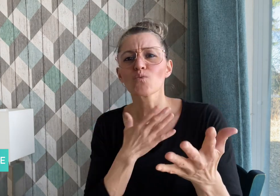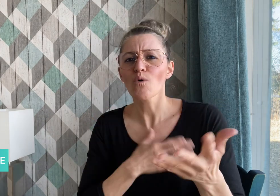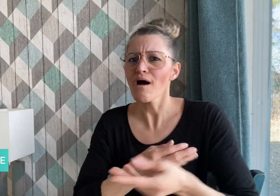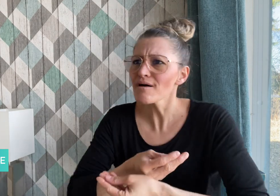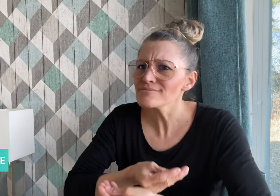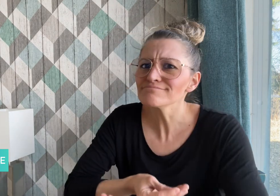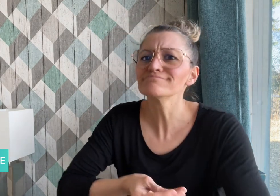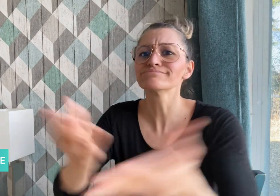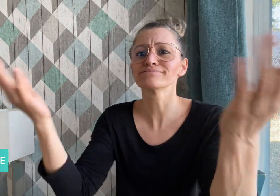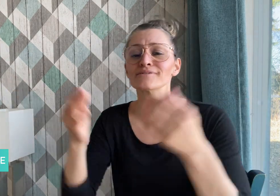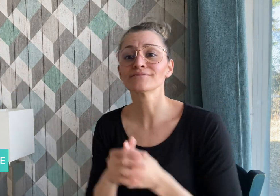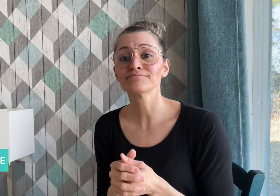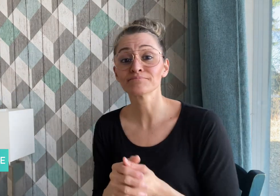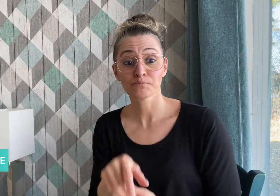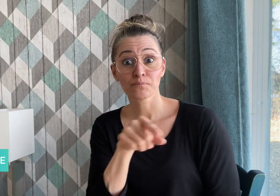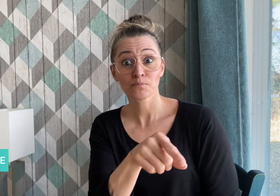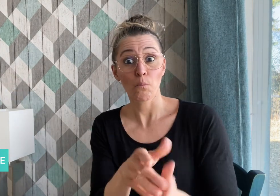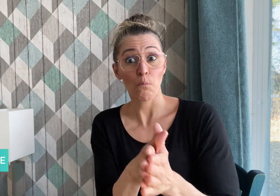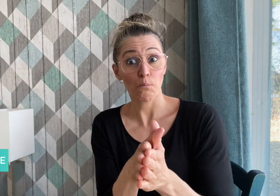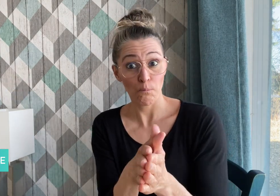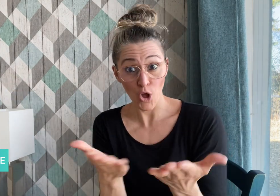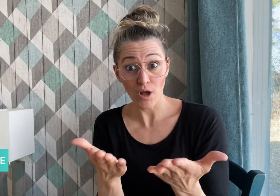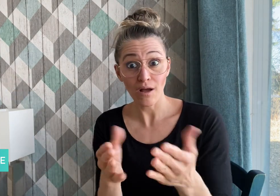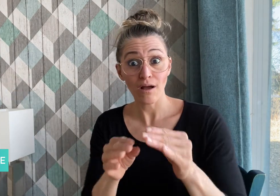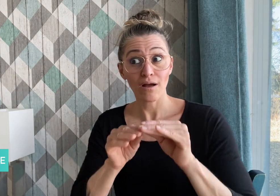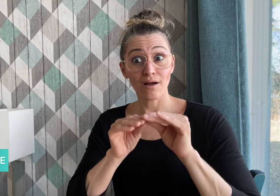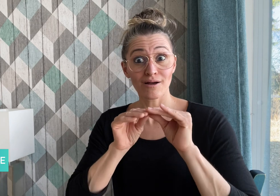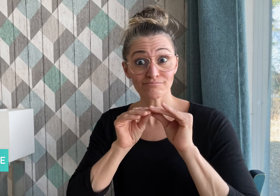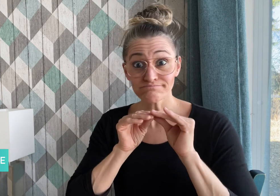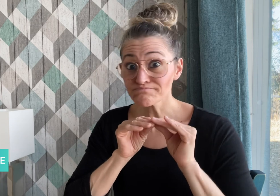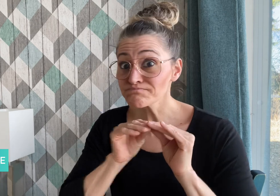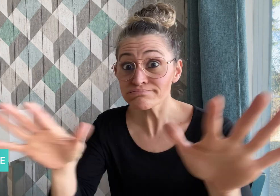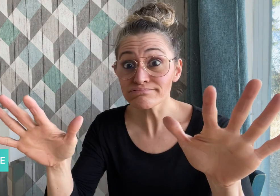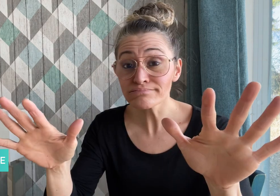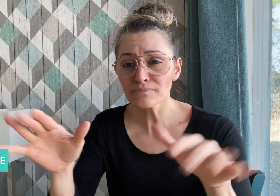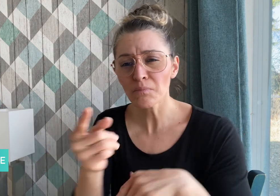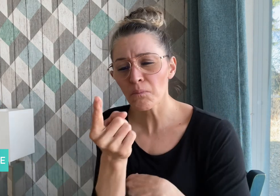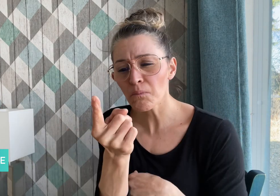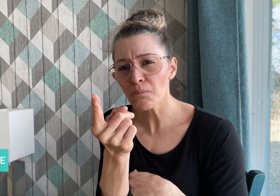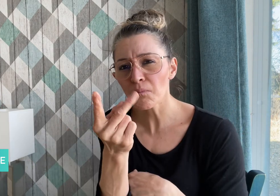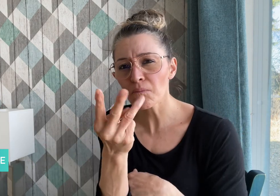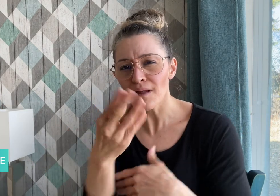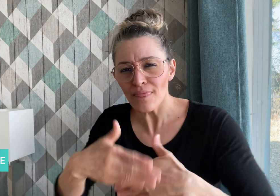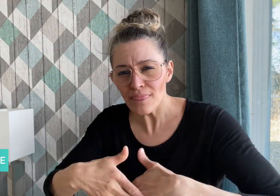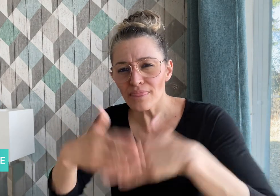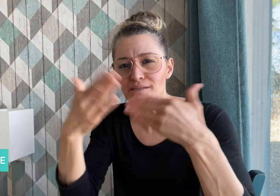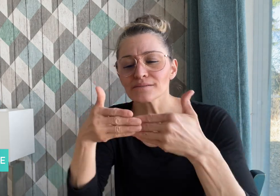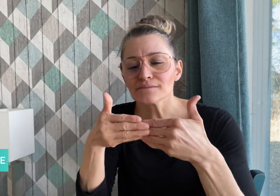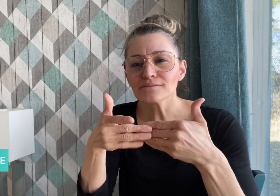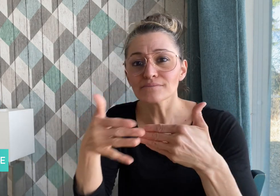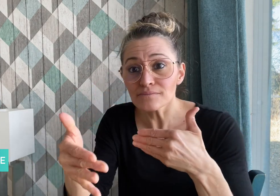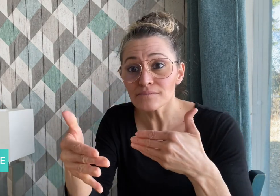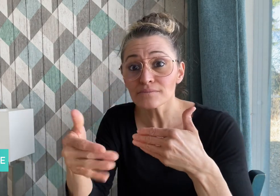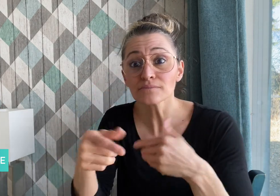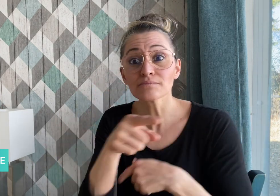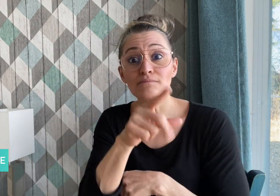his book. A few days after the book was released,